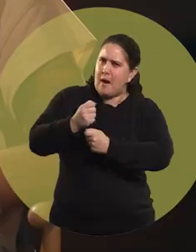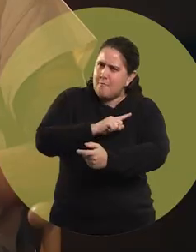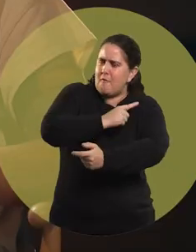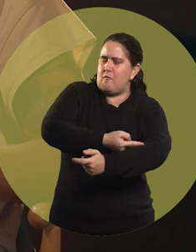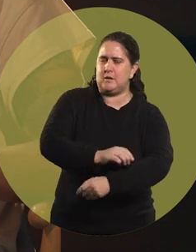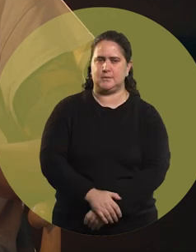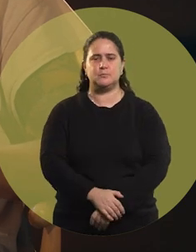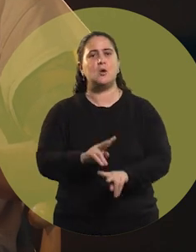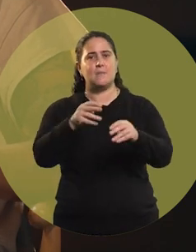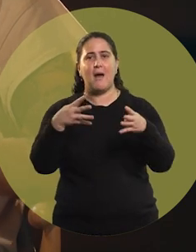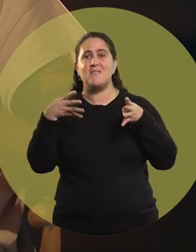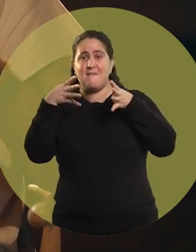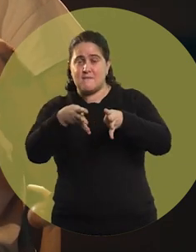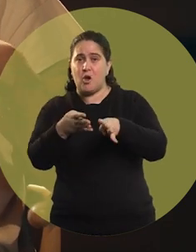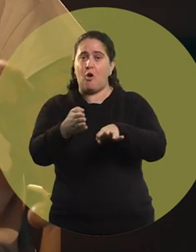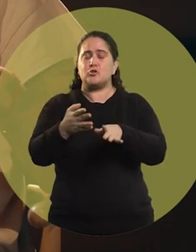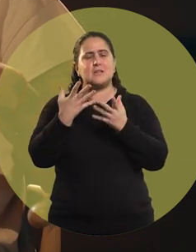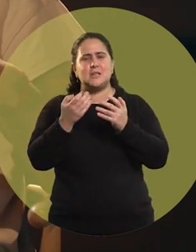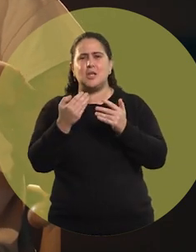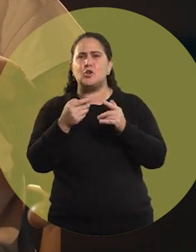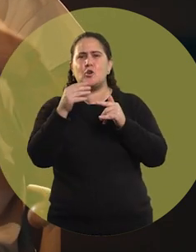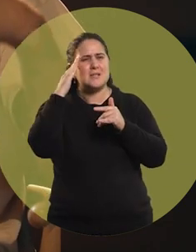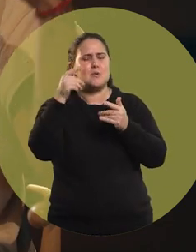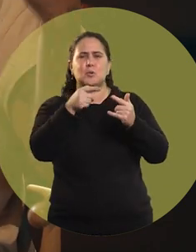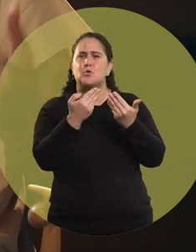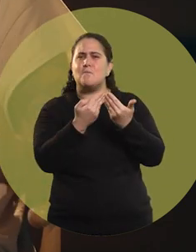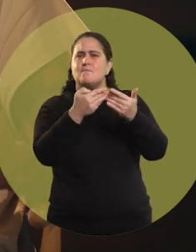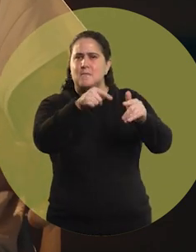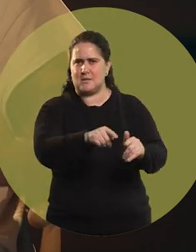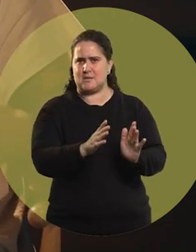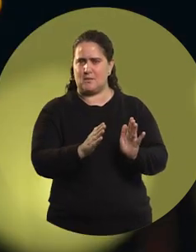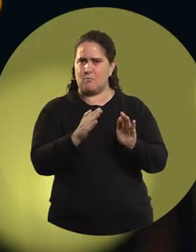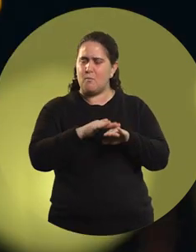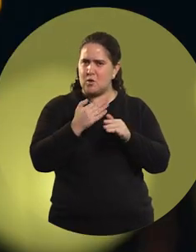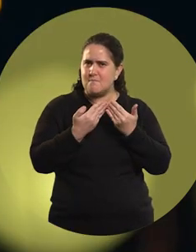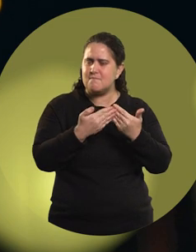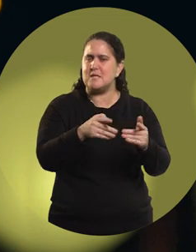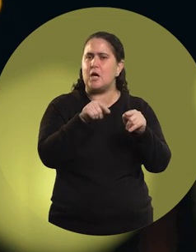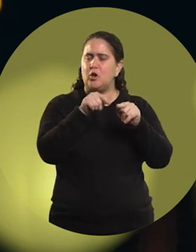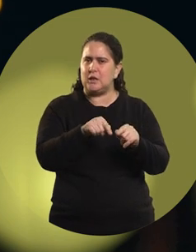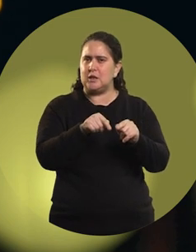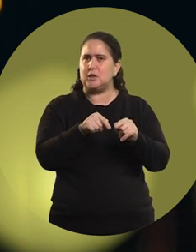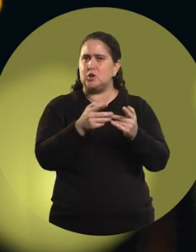Regarding the challenges, I would like to know, early on, when you started all this,